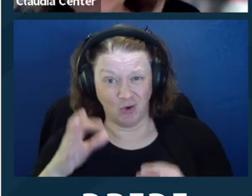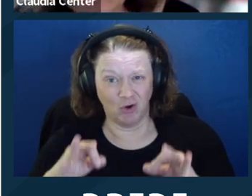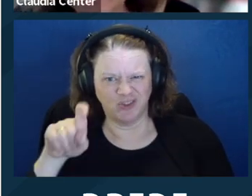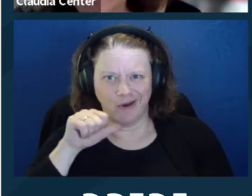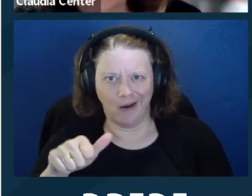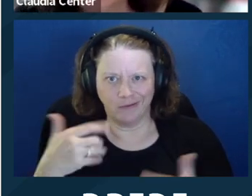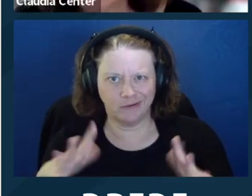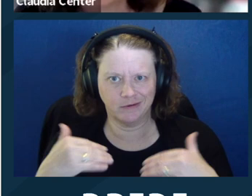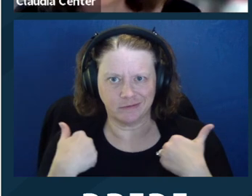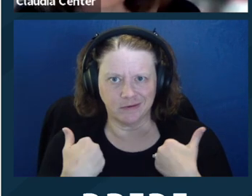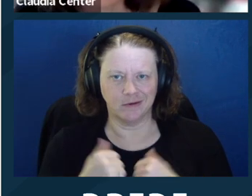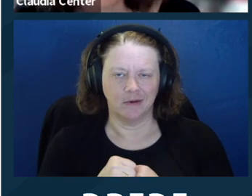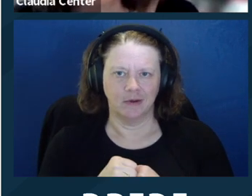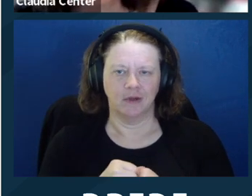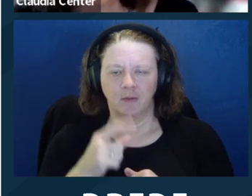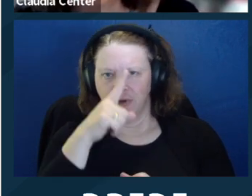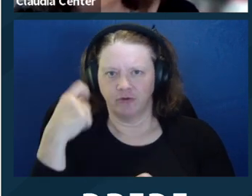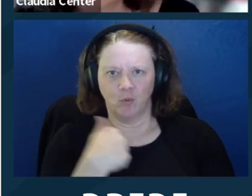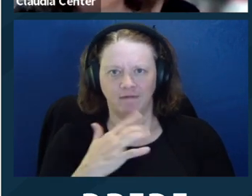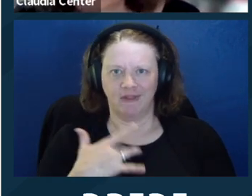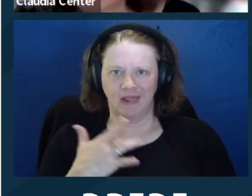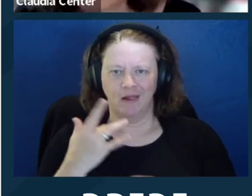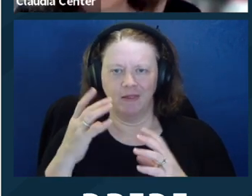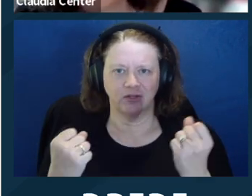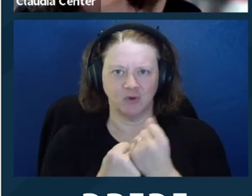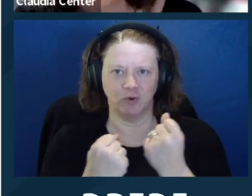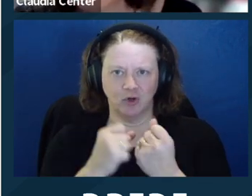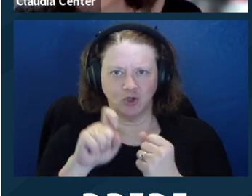to them, then yes, I mean, we think they should have a supporter. But we don't think care